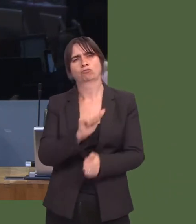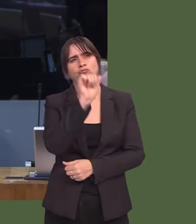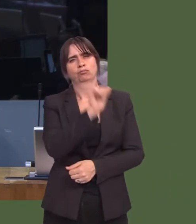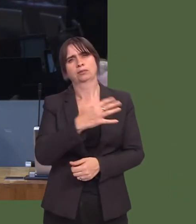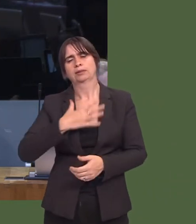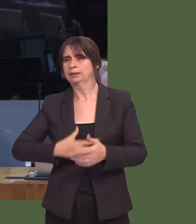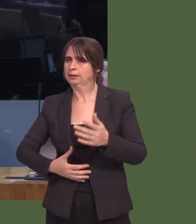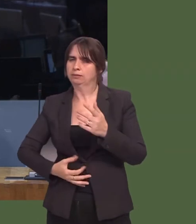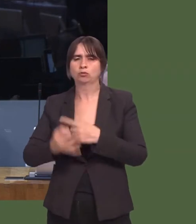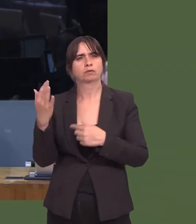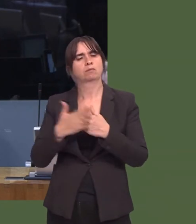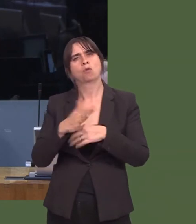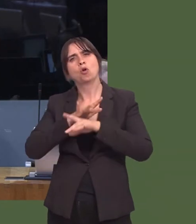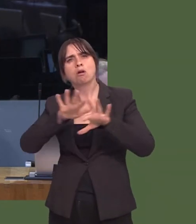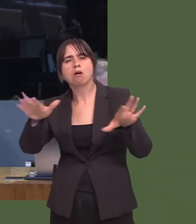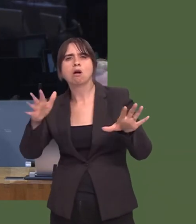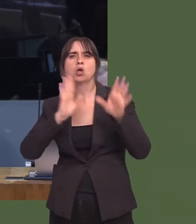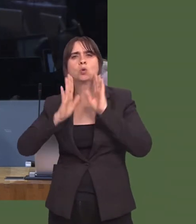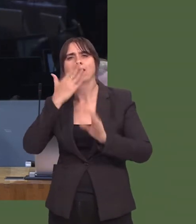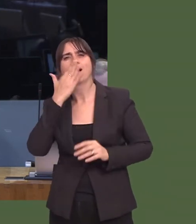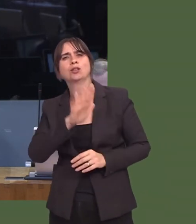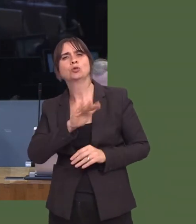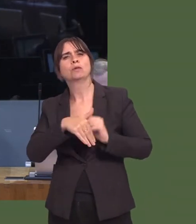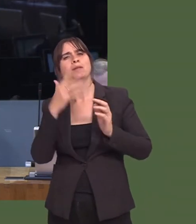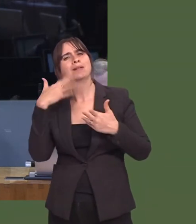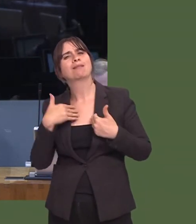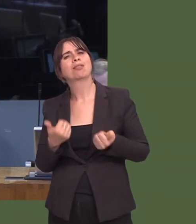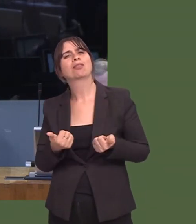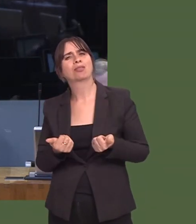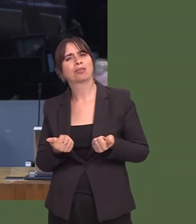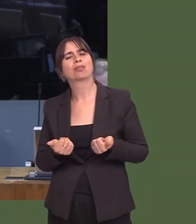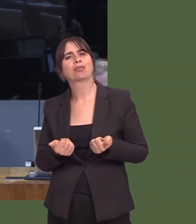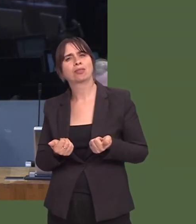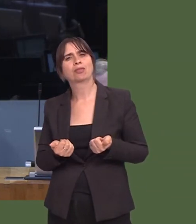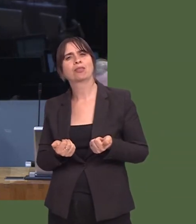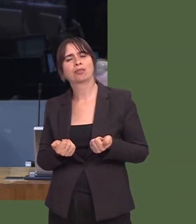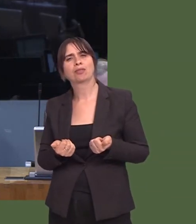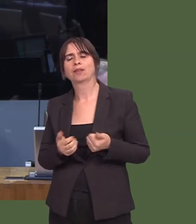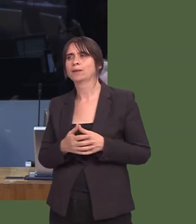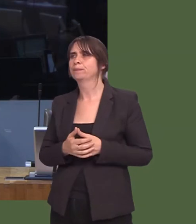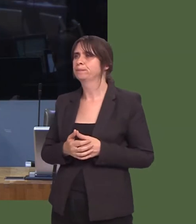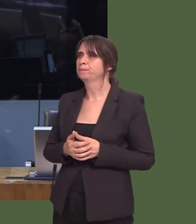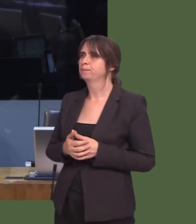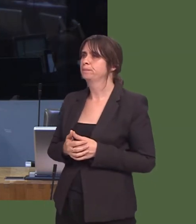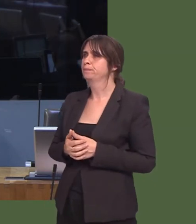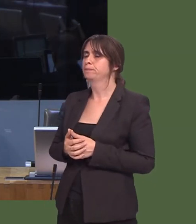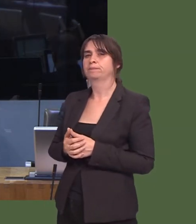tuag at iechyd meddwl, ond hefyd bod yn rhaid i gynnydd mewn ymwybyddiaeth fynd law yn llaw,